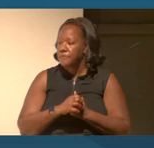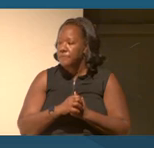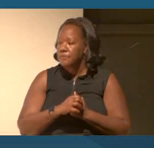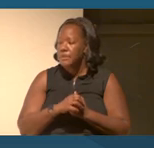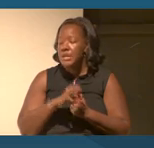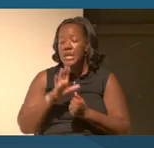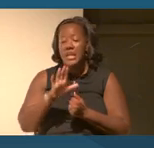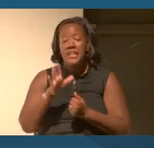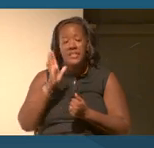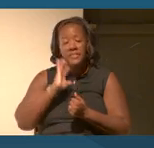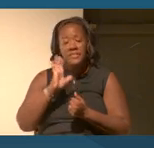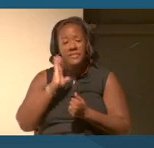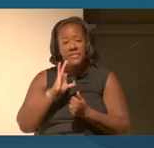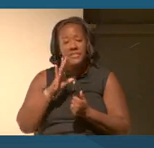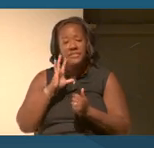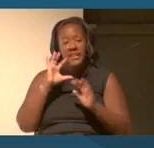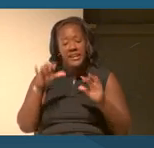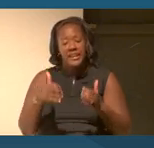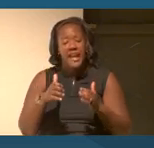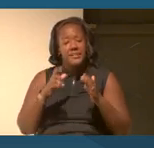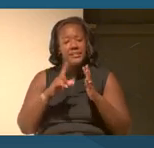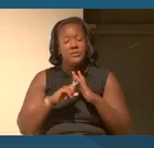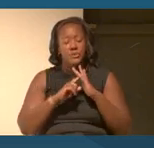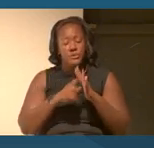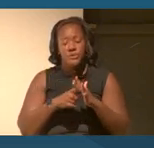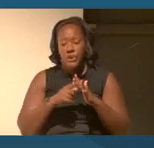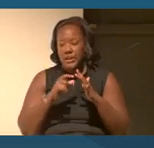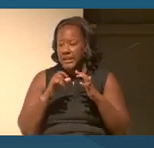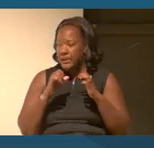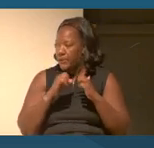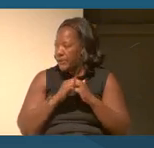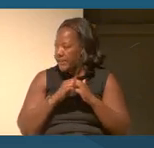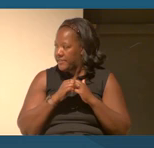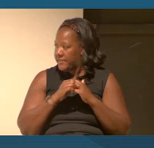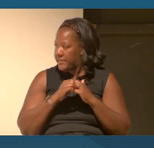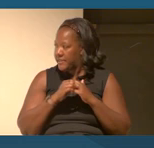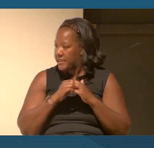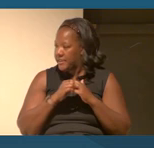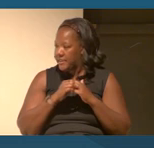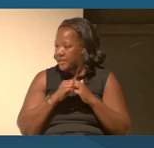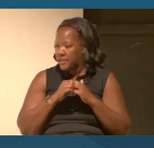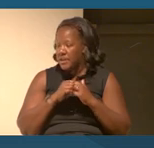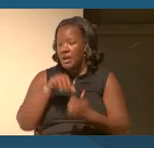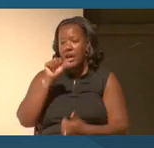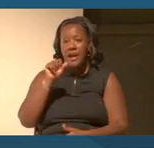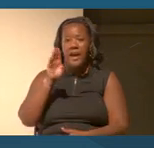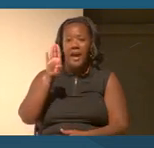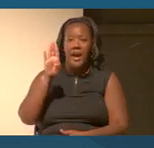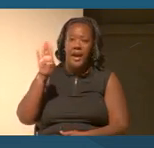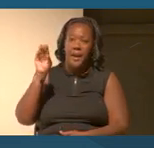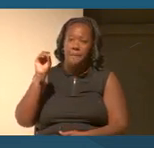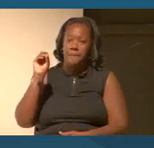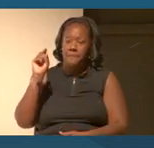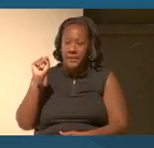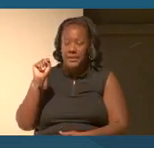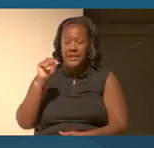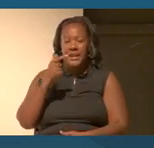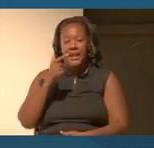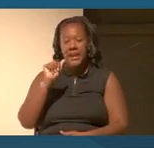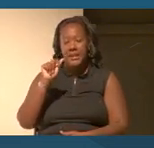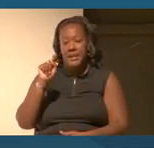And it started with Abbott and Costello, which, you know, in the 70s was probably still pretty